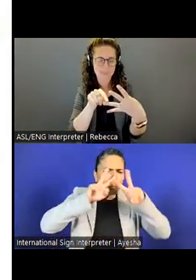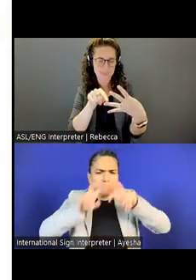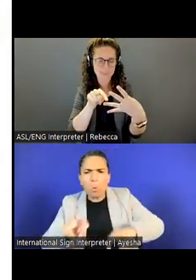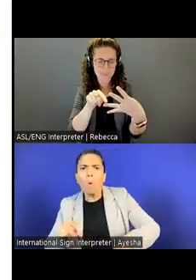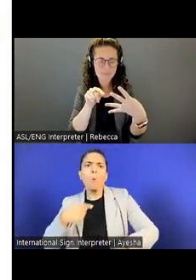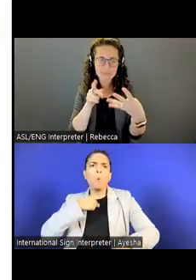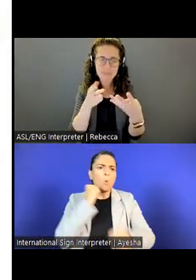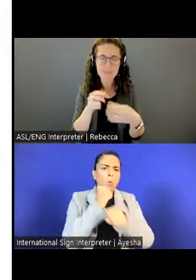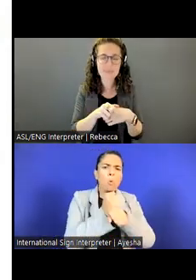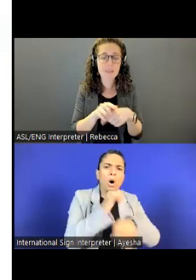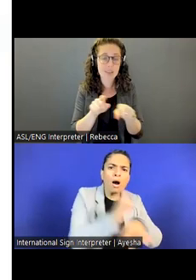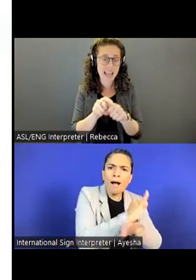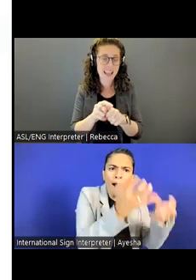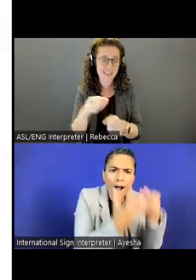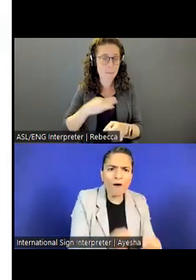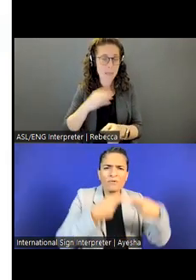You can also apply for funding.